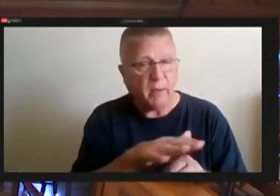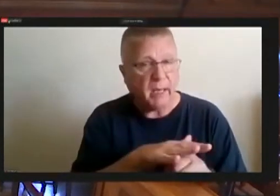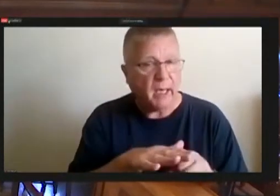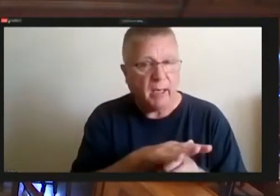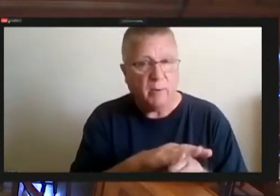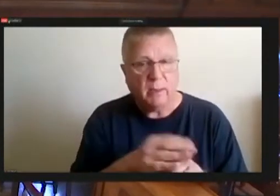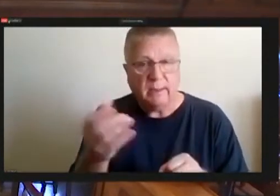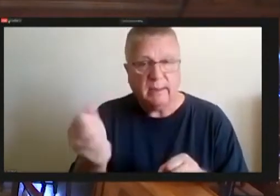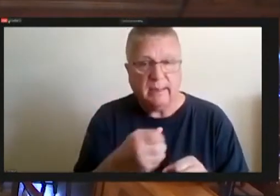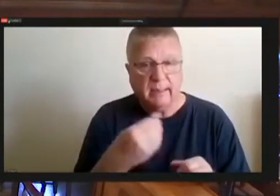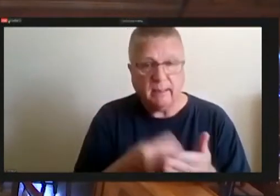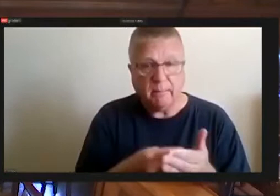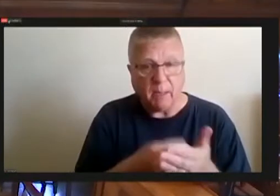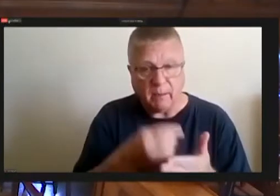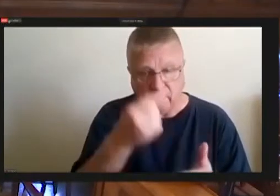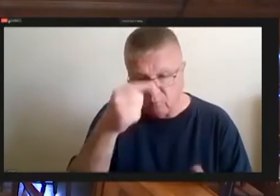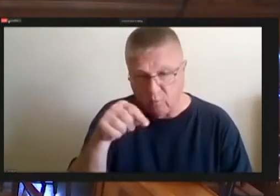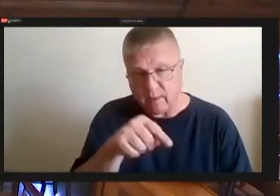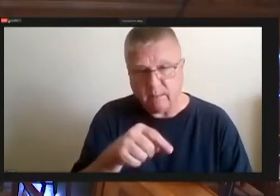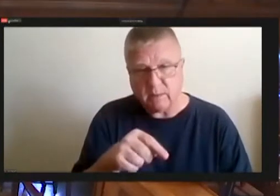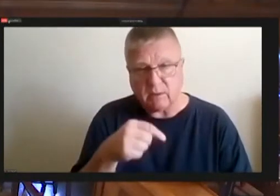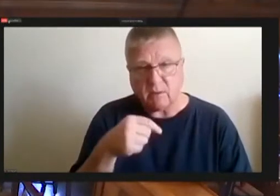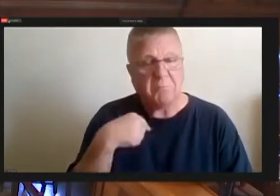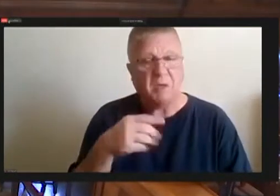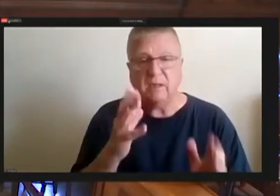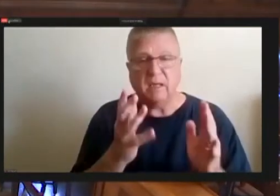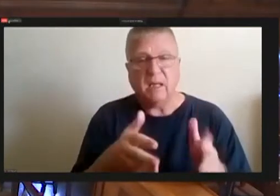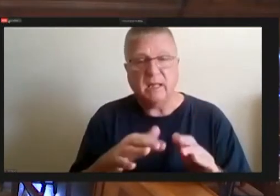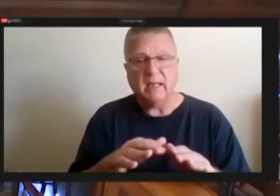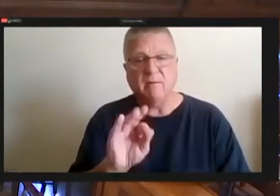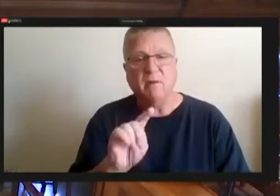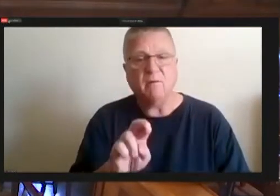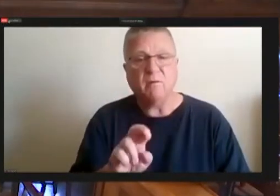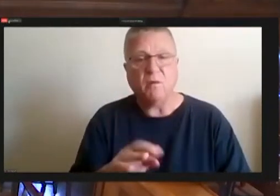So I'll just leave the floor open to that but I know that this is something that we